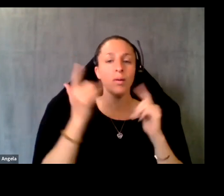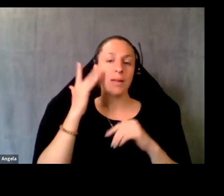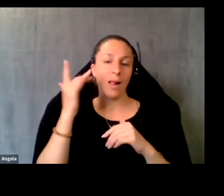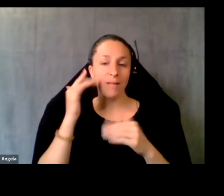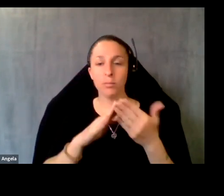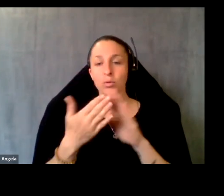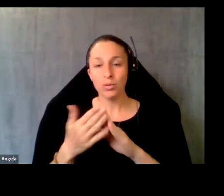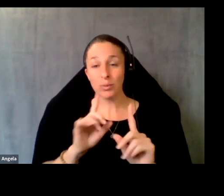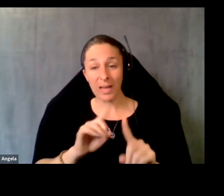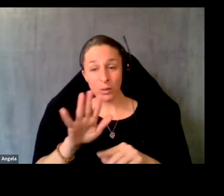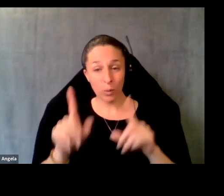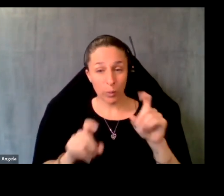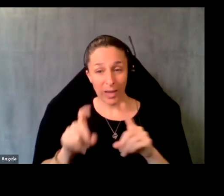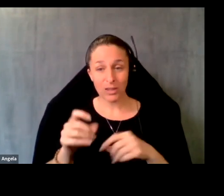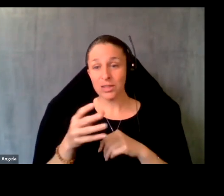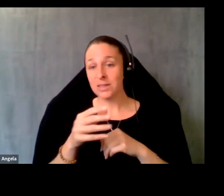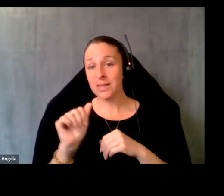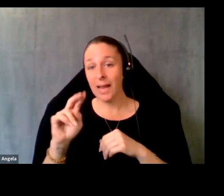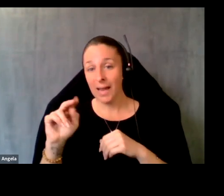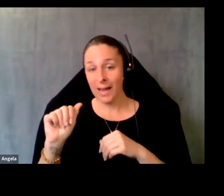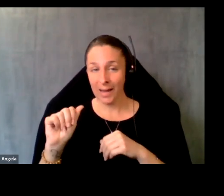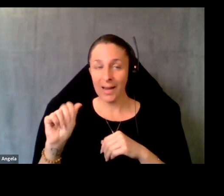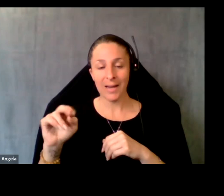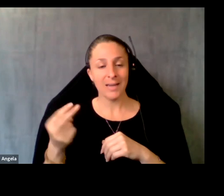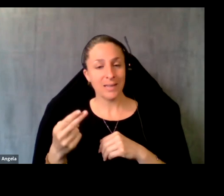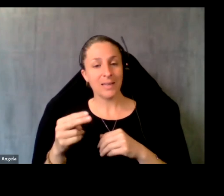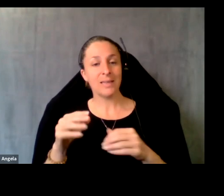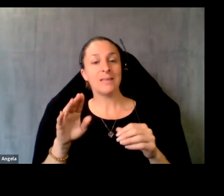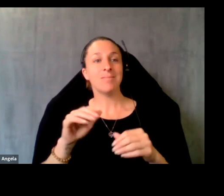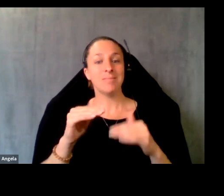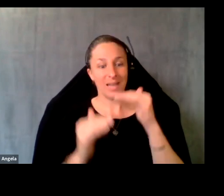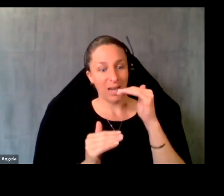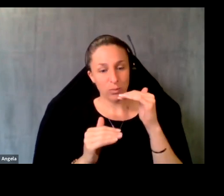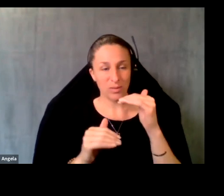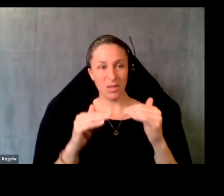to answer your questions Anh inequities and broadband and connectivity. They really deepen